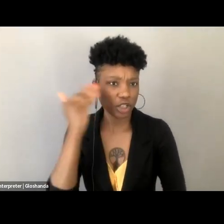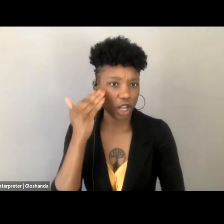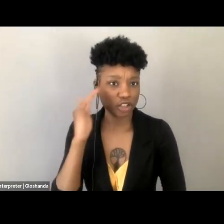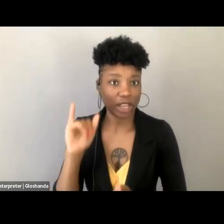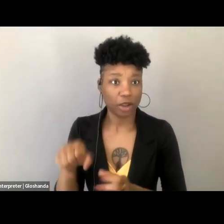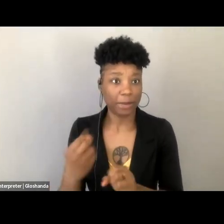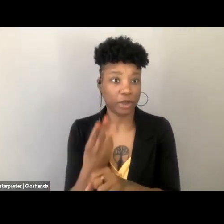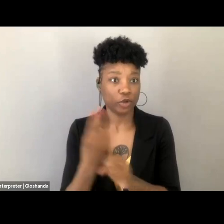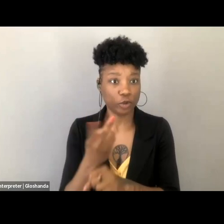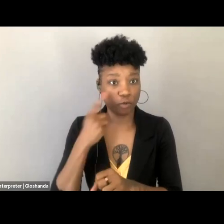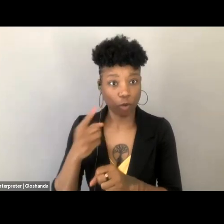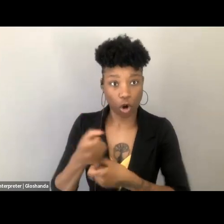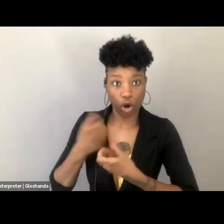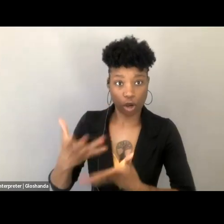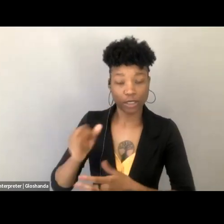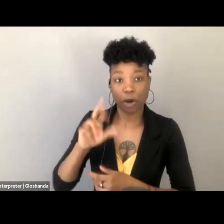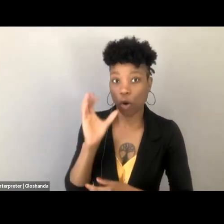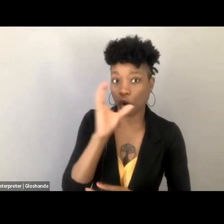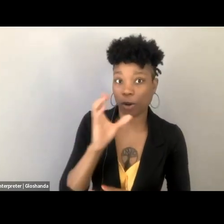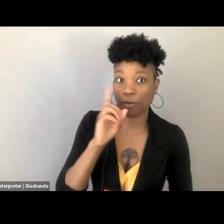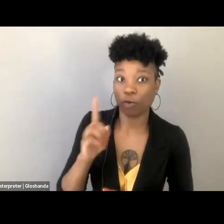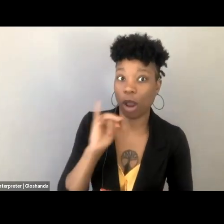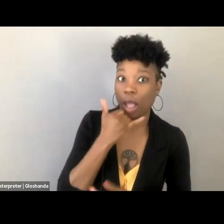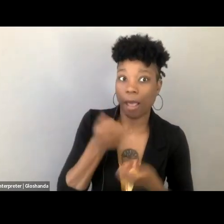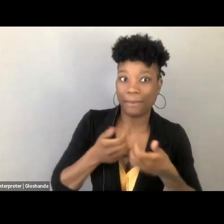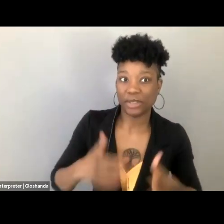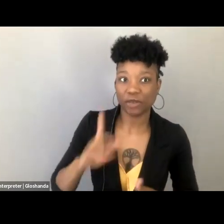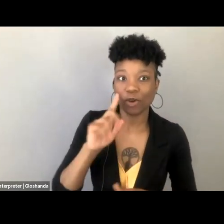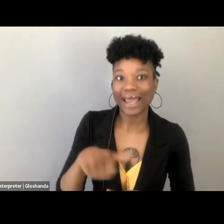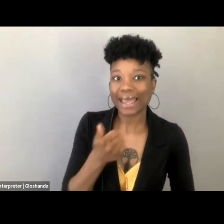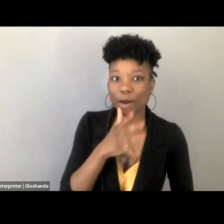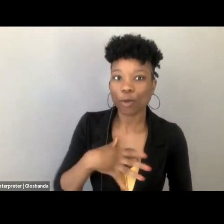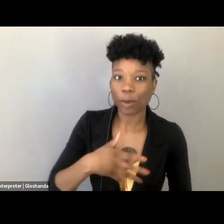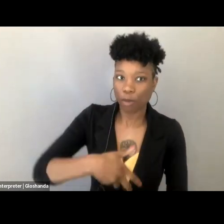of causing or procuring the miscarriage of any woman pregnant with child."